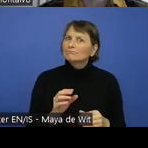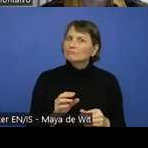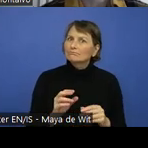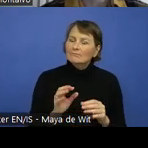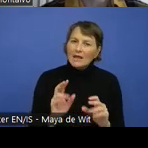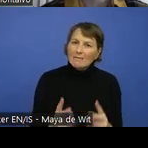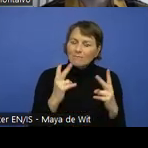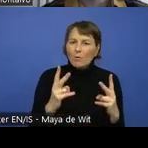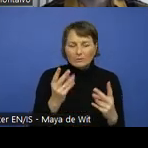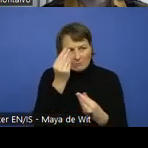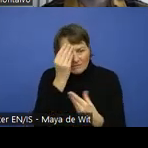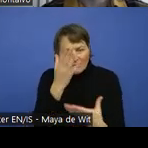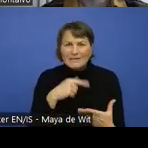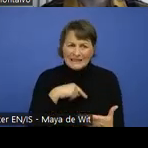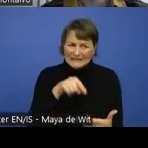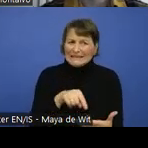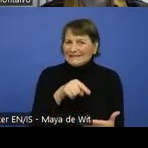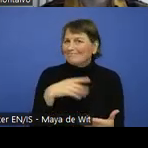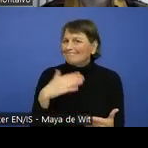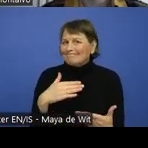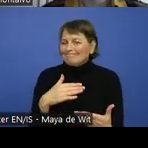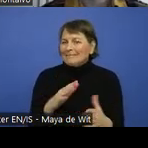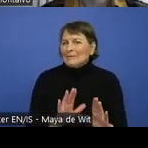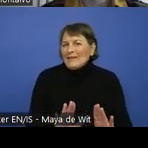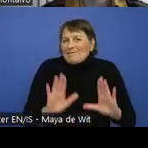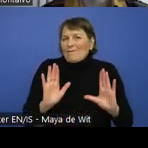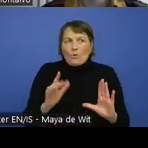And the need to avoid those in the designs.